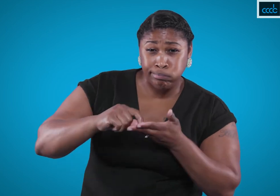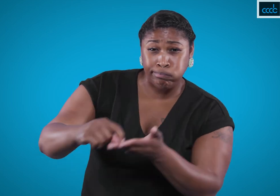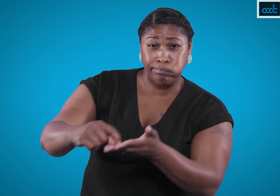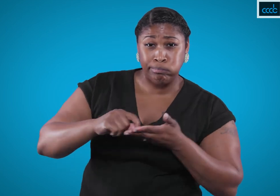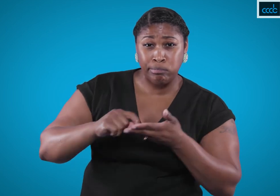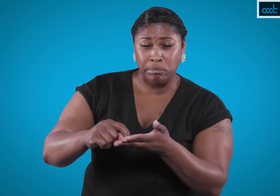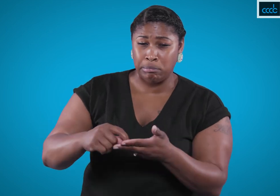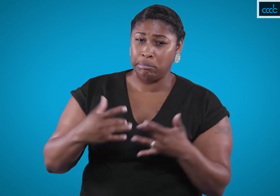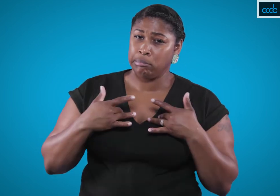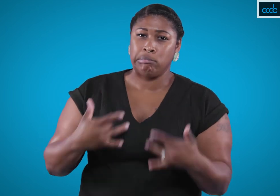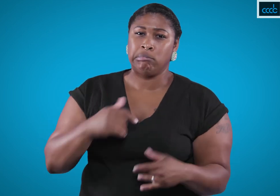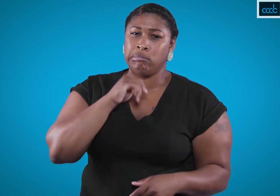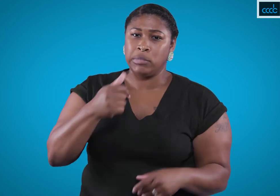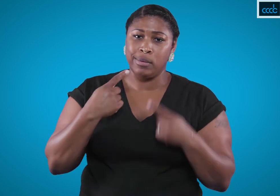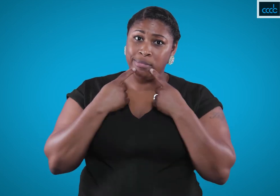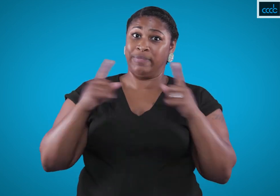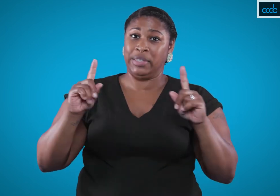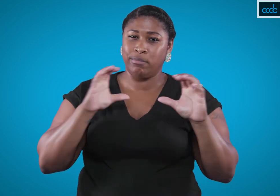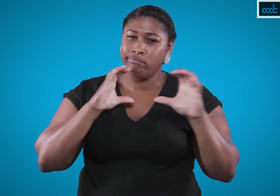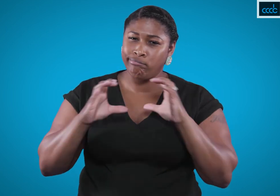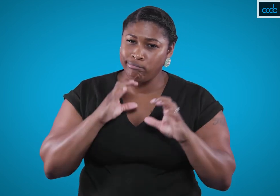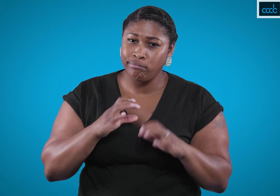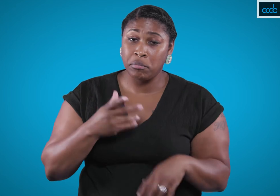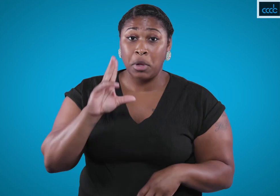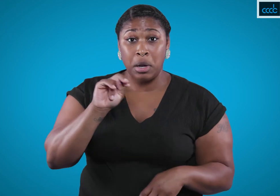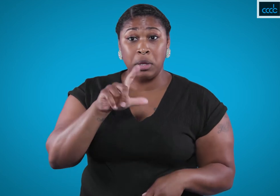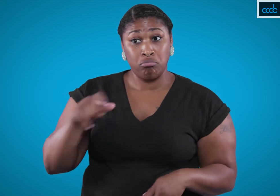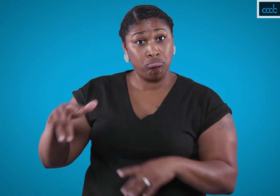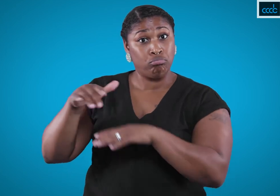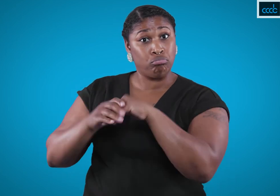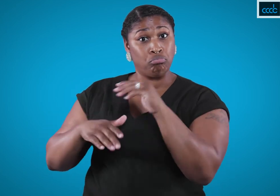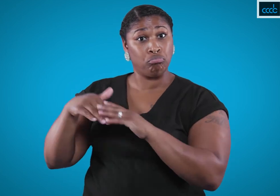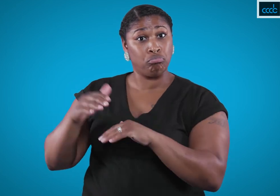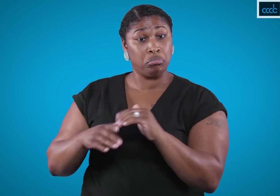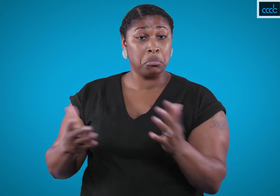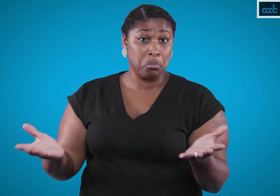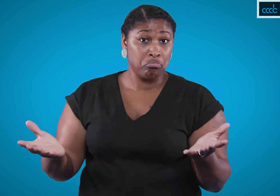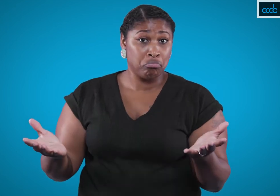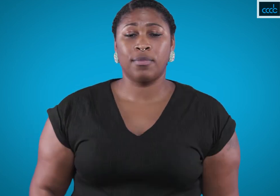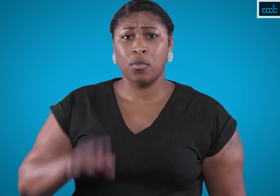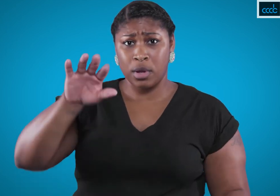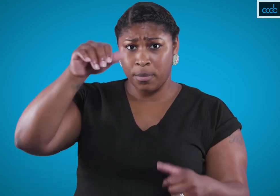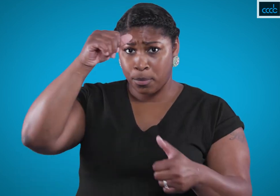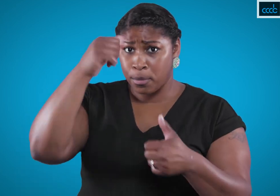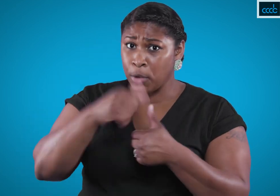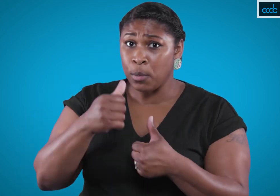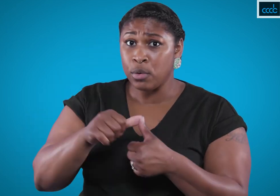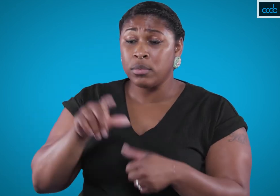writing back-and-forth is not effective communication UNLESS they ask for it. Remember, above all else,